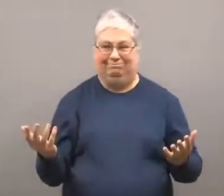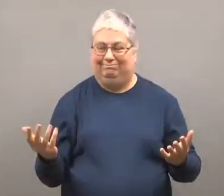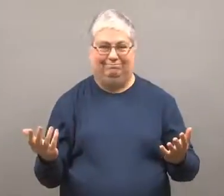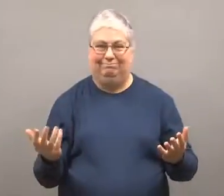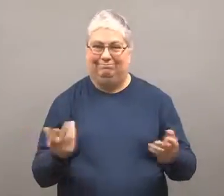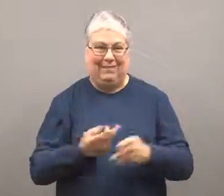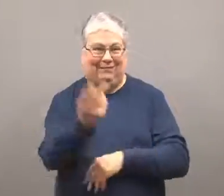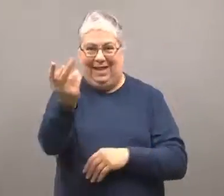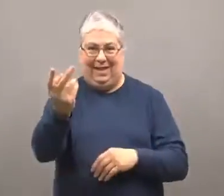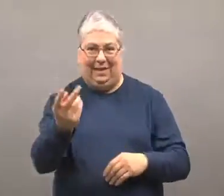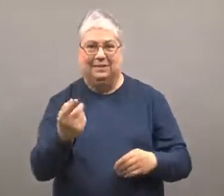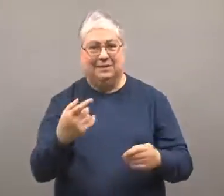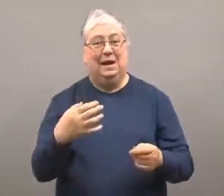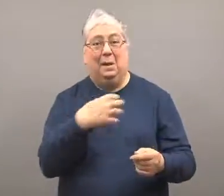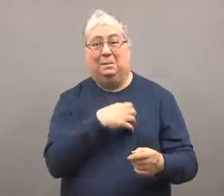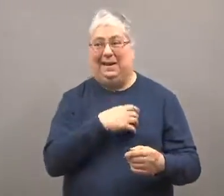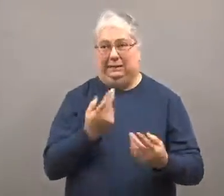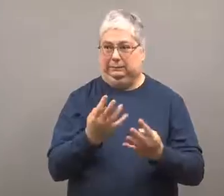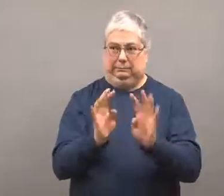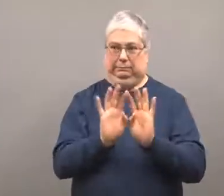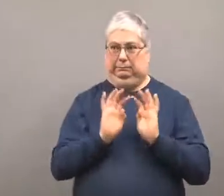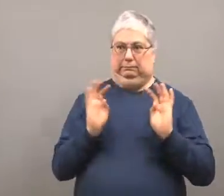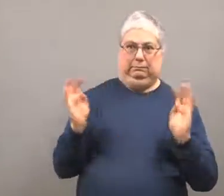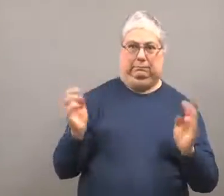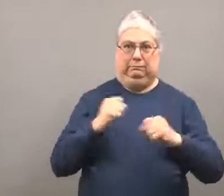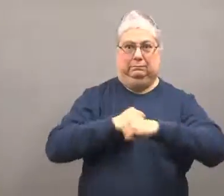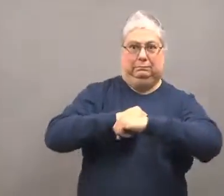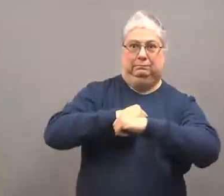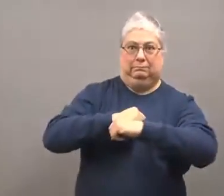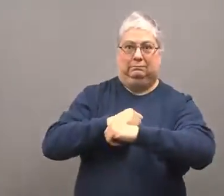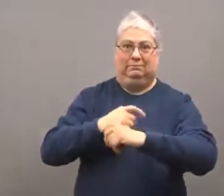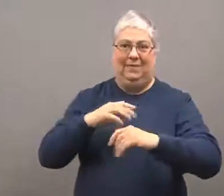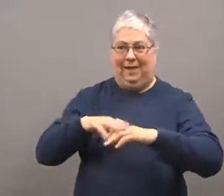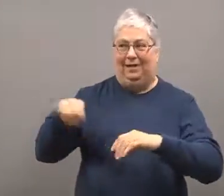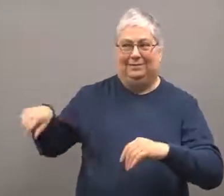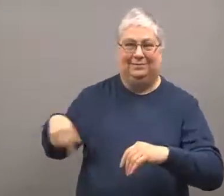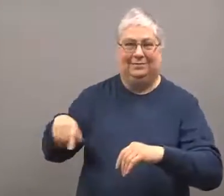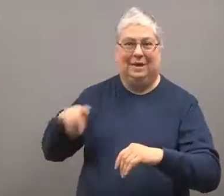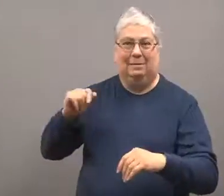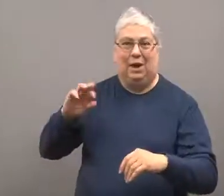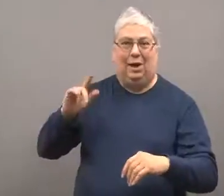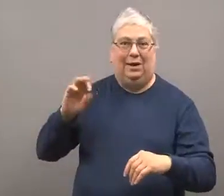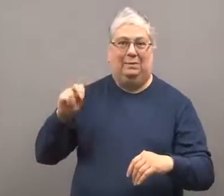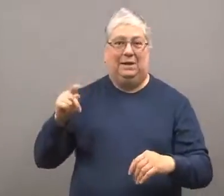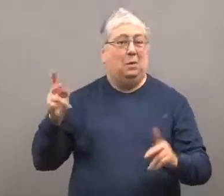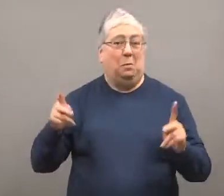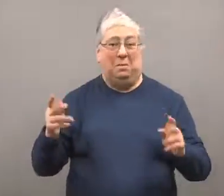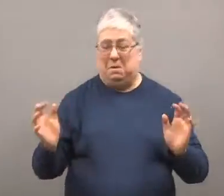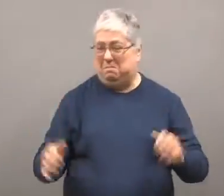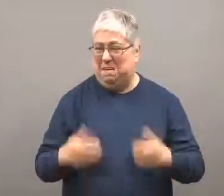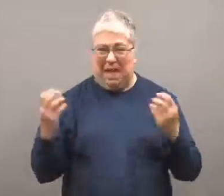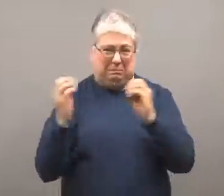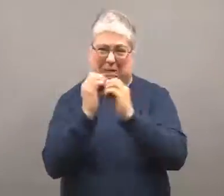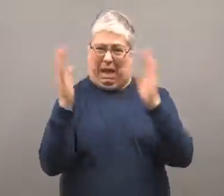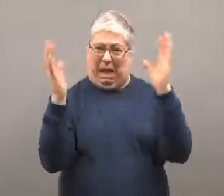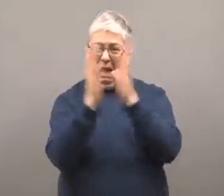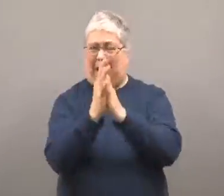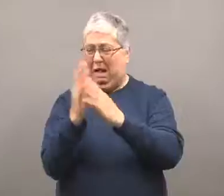They weren't able to do that, and police squads protected the area.